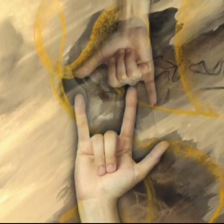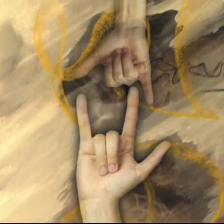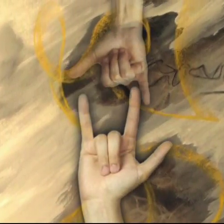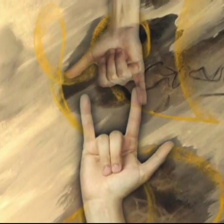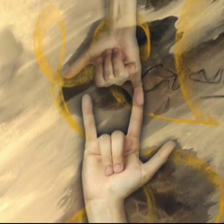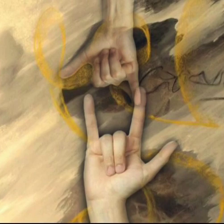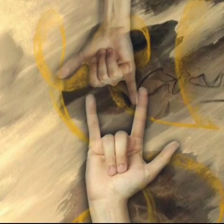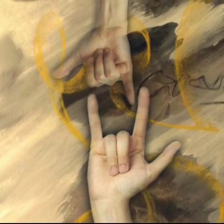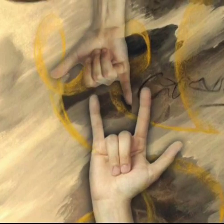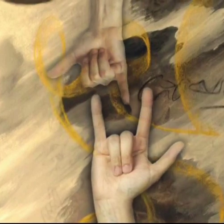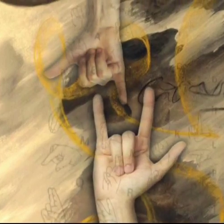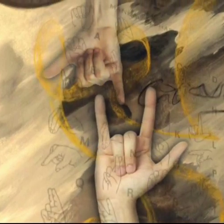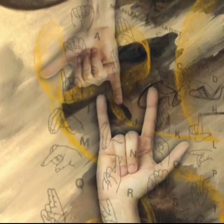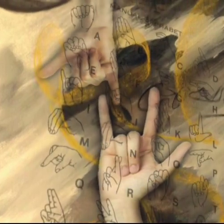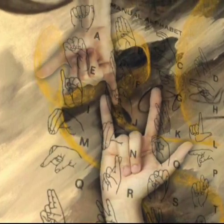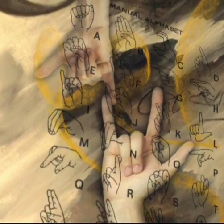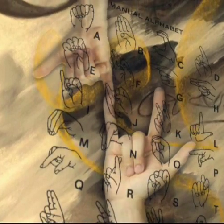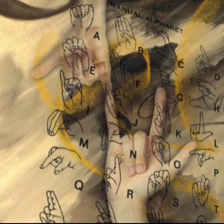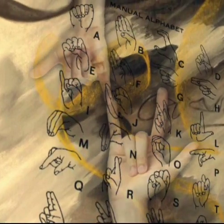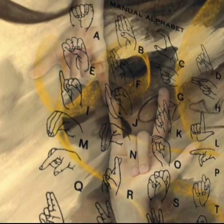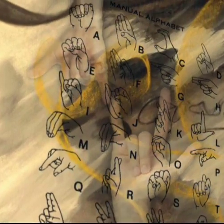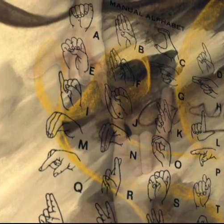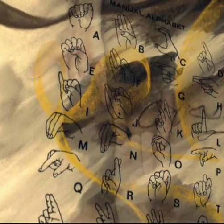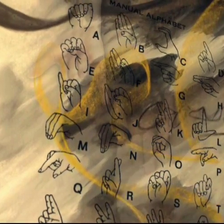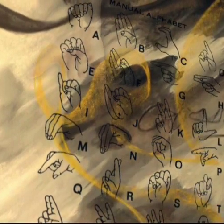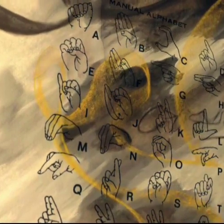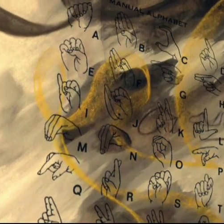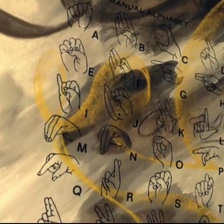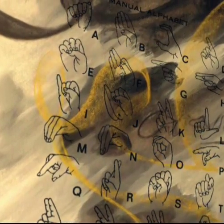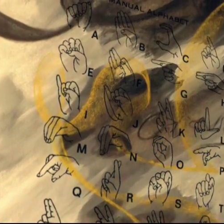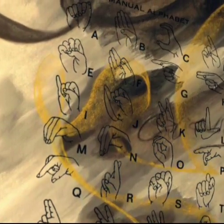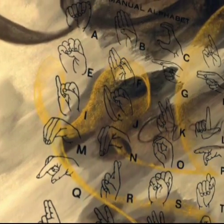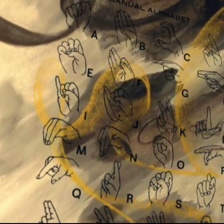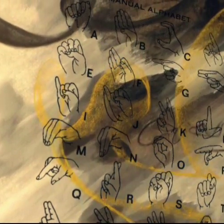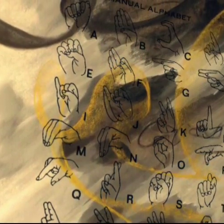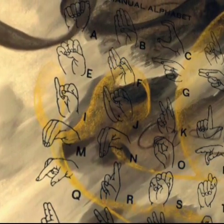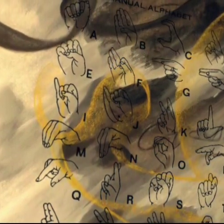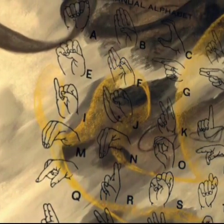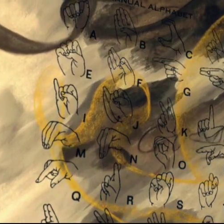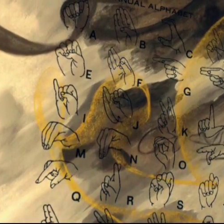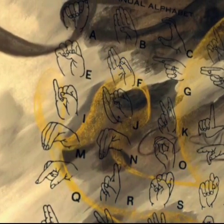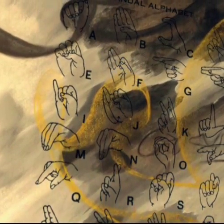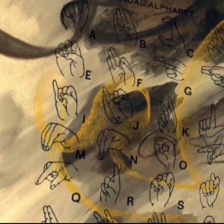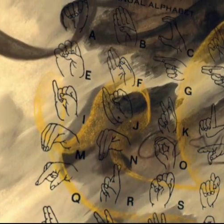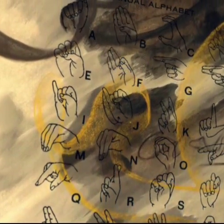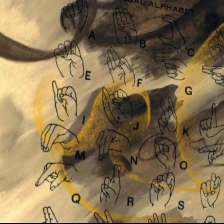What if they finally find their language, their voice, and, thus, discover their poetry?